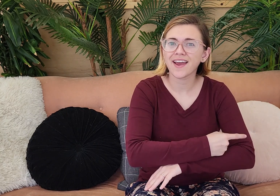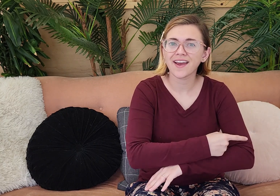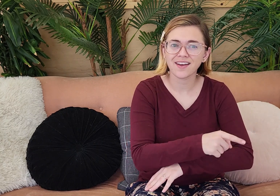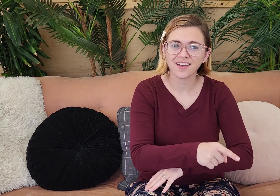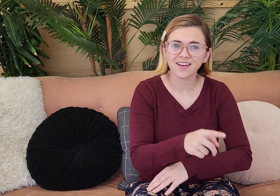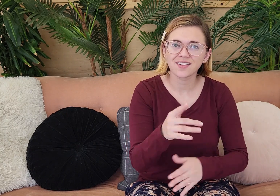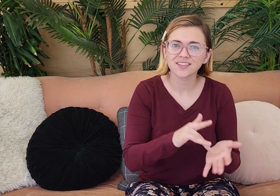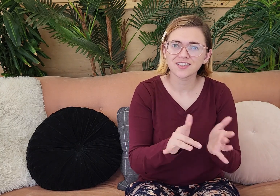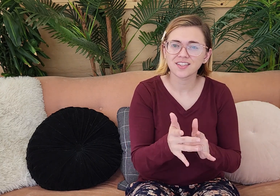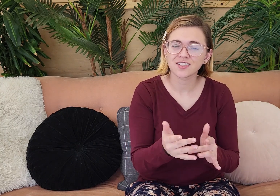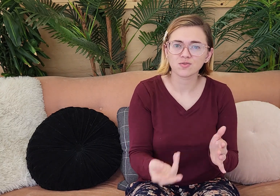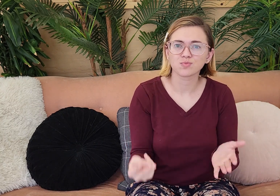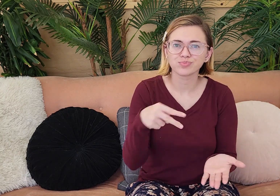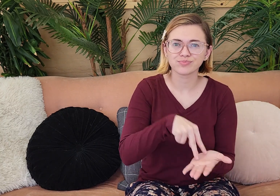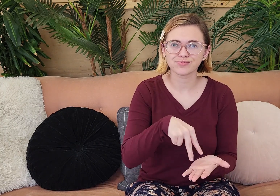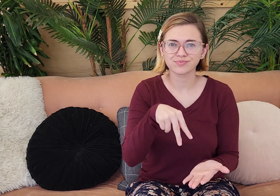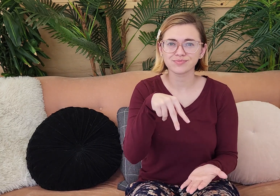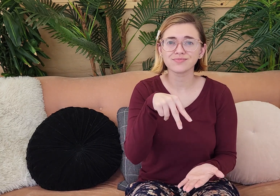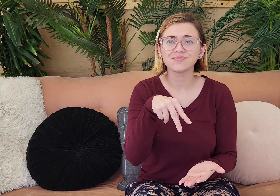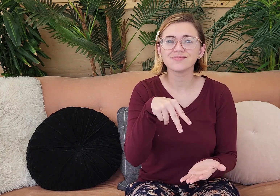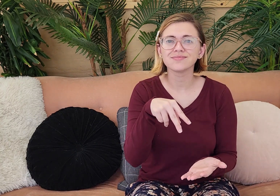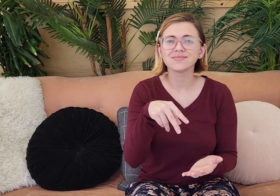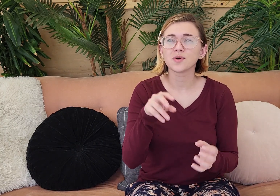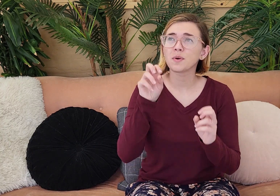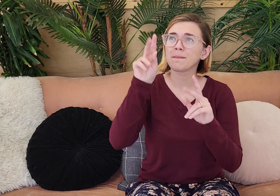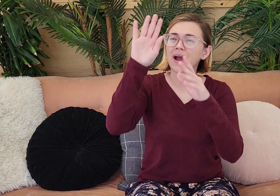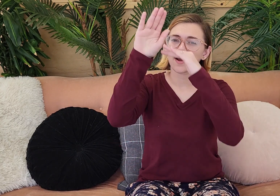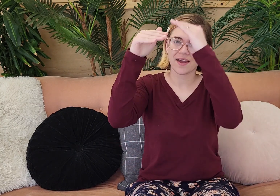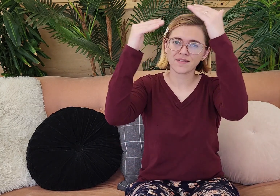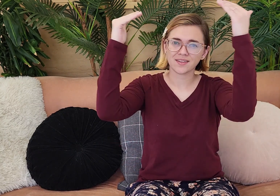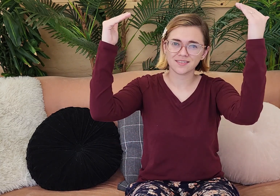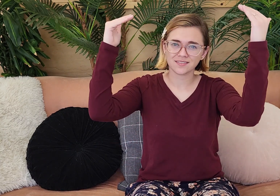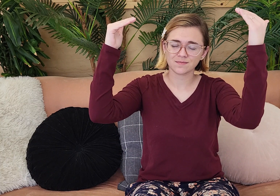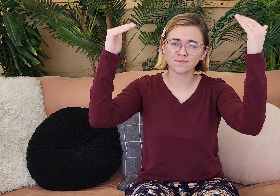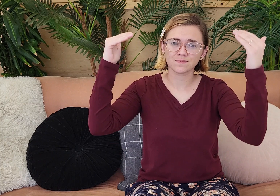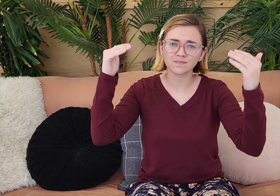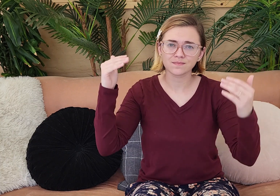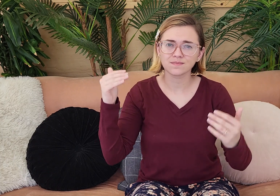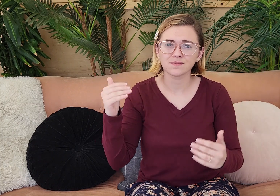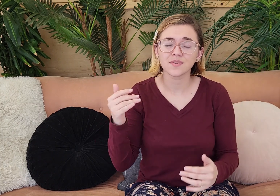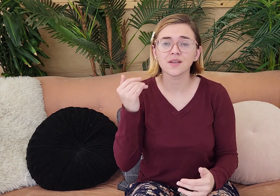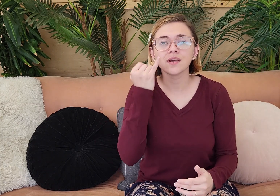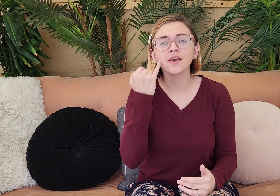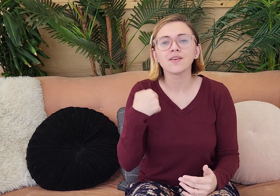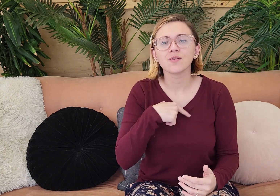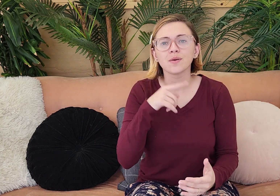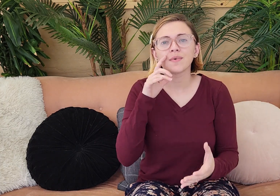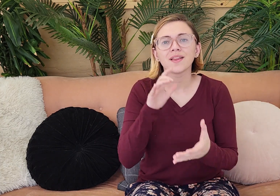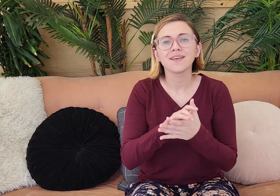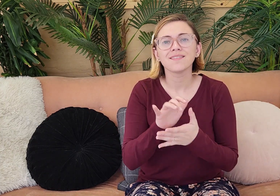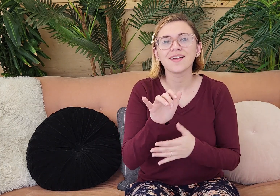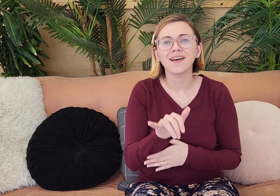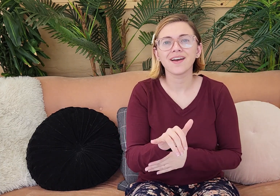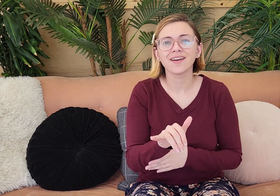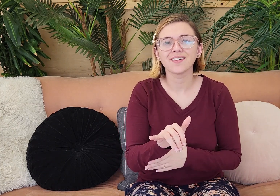then on the third day Jesus arose and he went back into heaven. If we